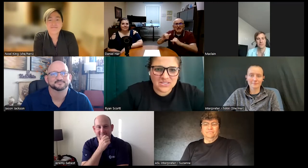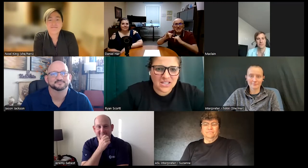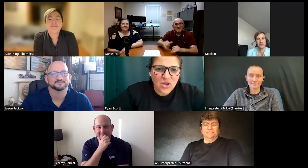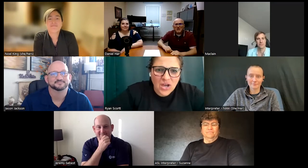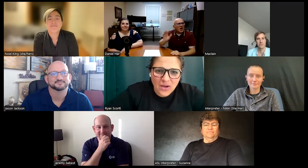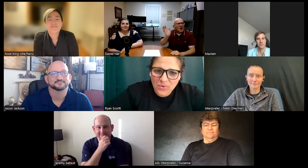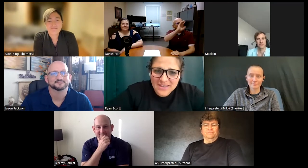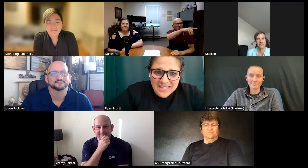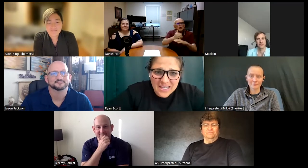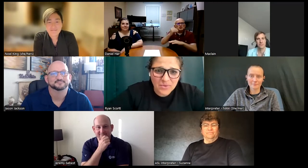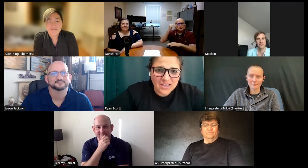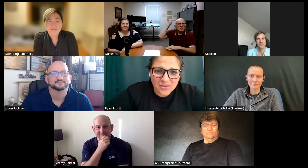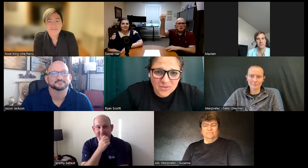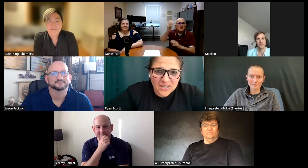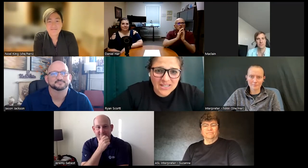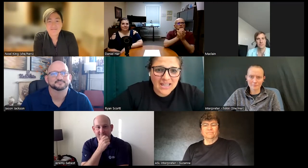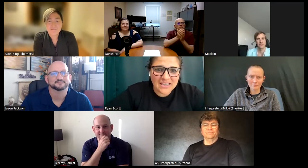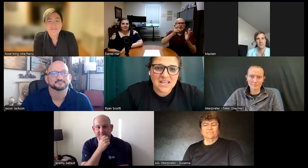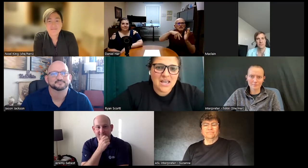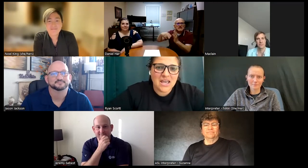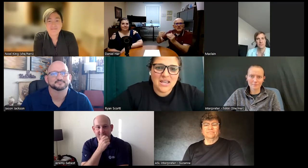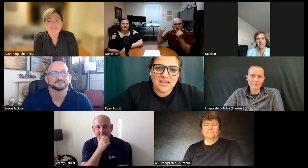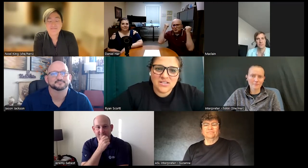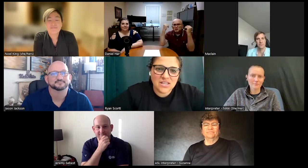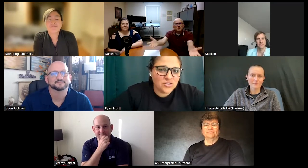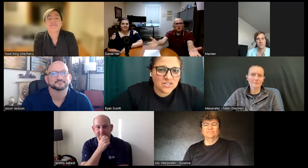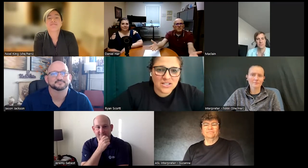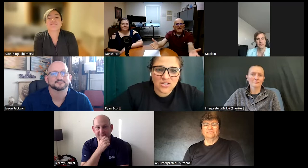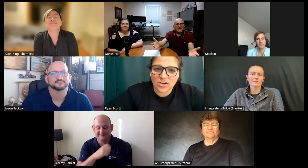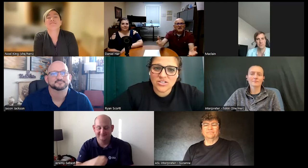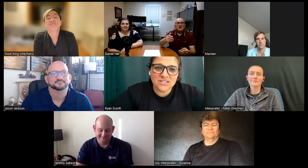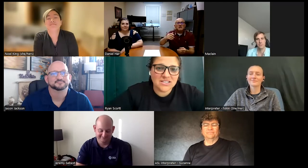was like were they saying we can communicate and he just encouraged us to